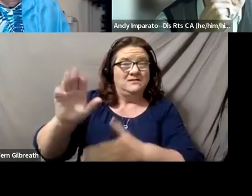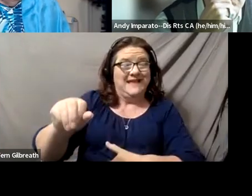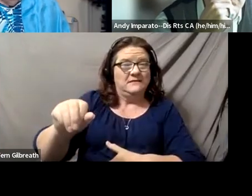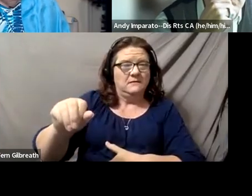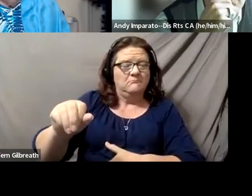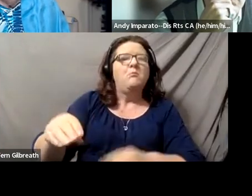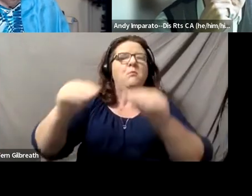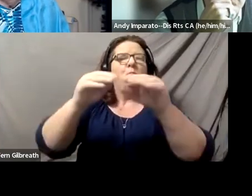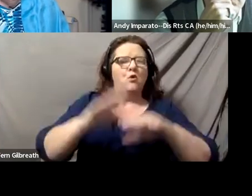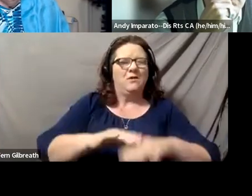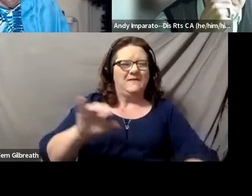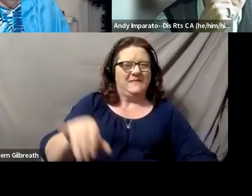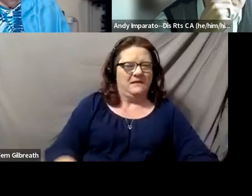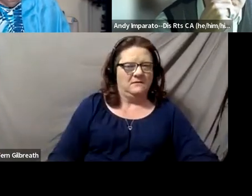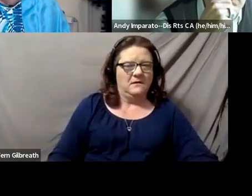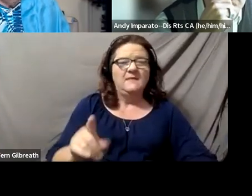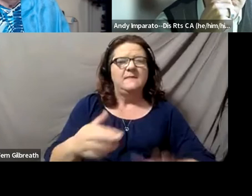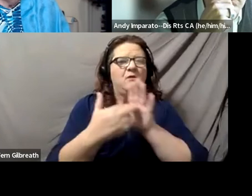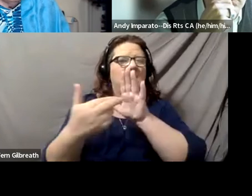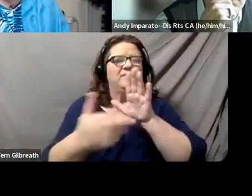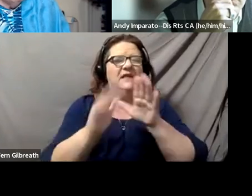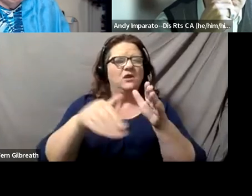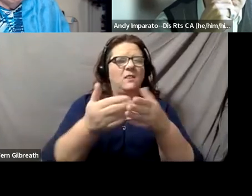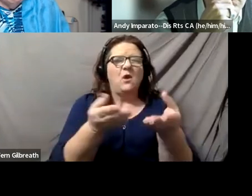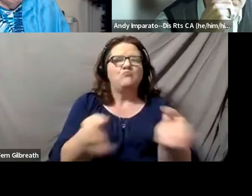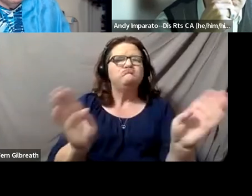They reflect on the whole public education system,